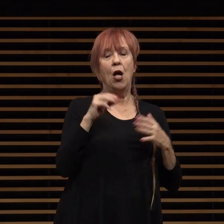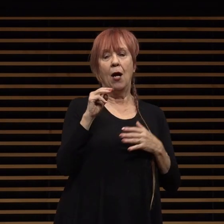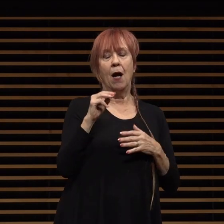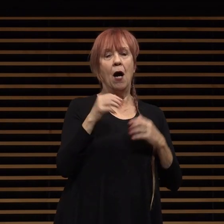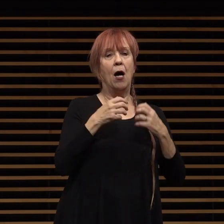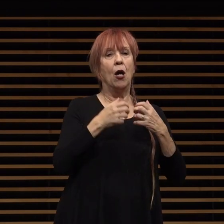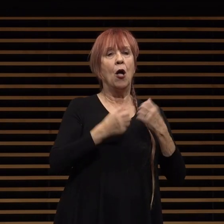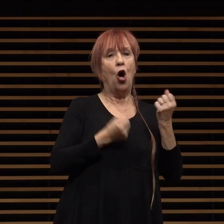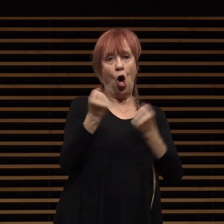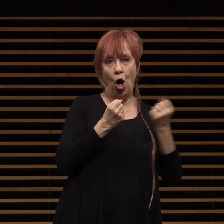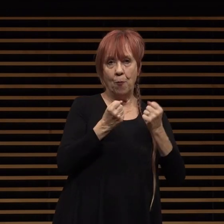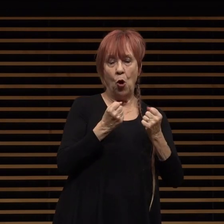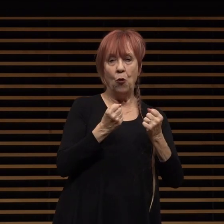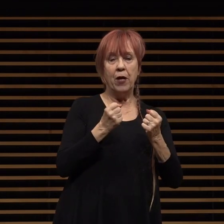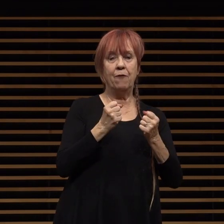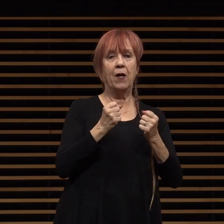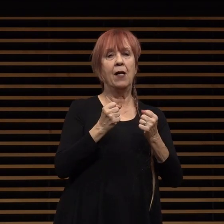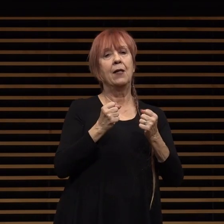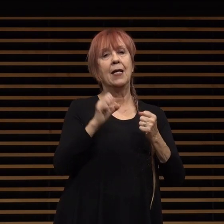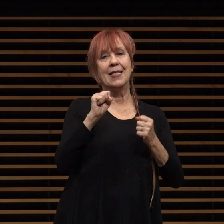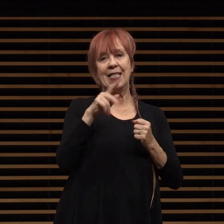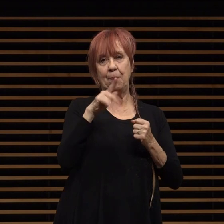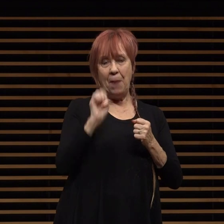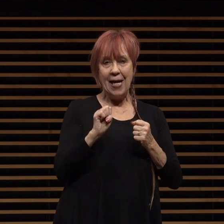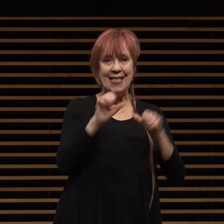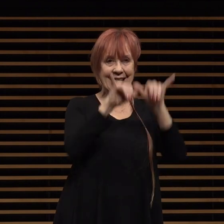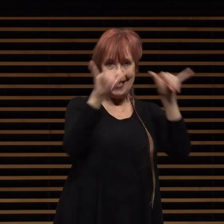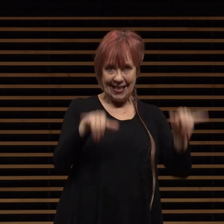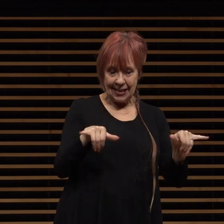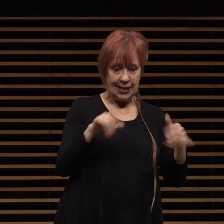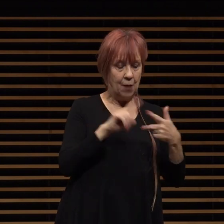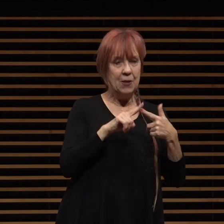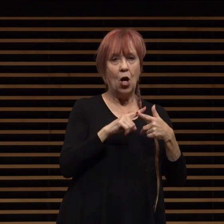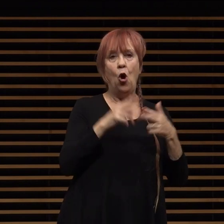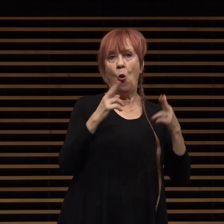designers and builders of robotic arms